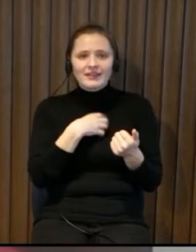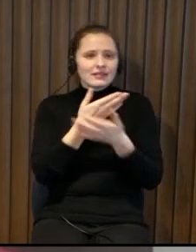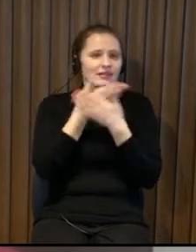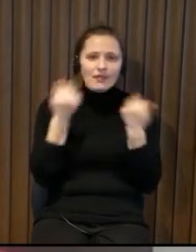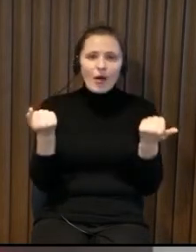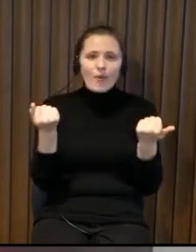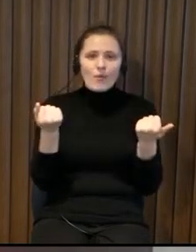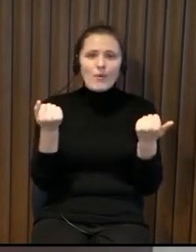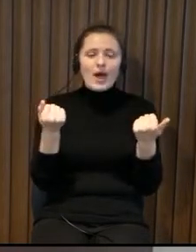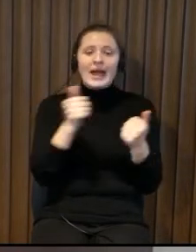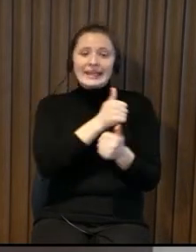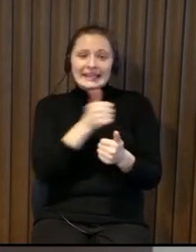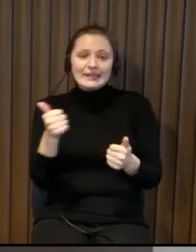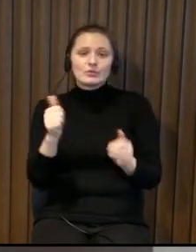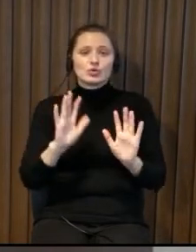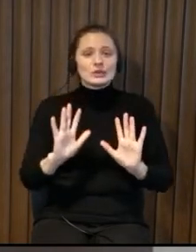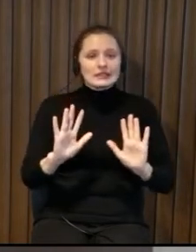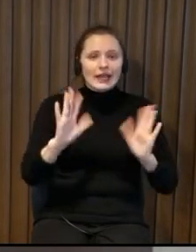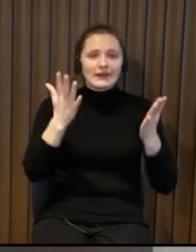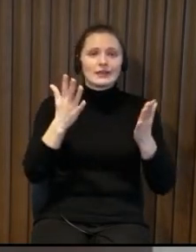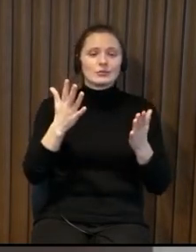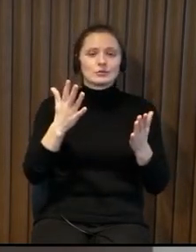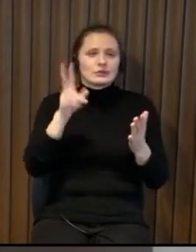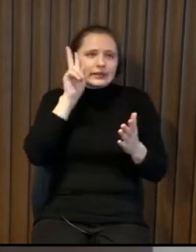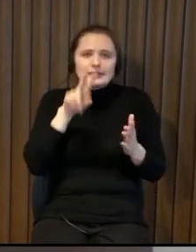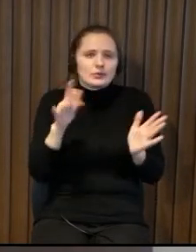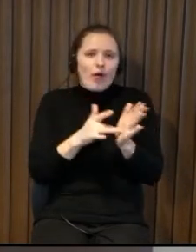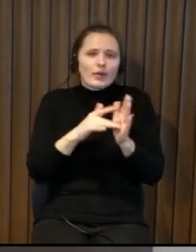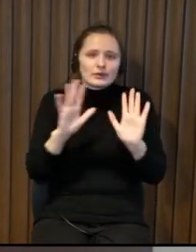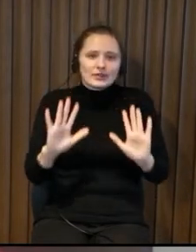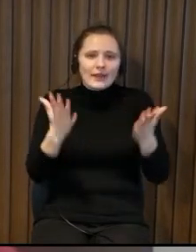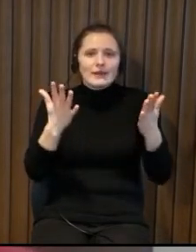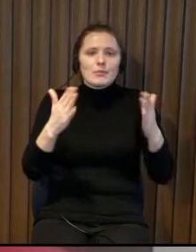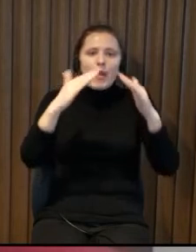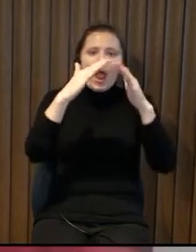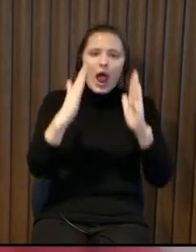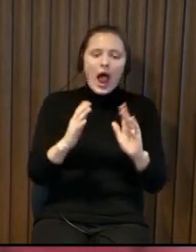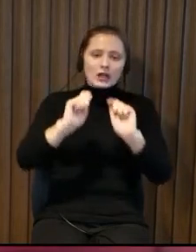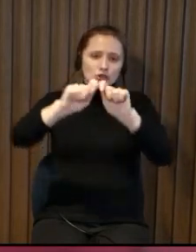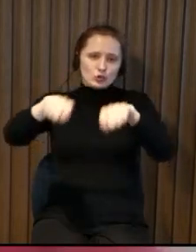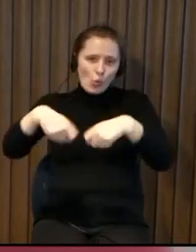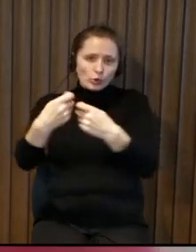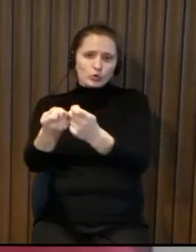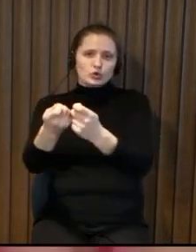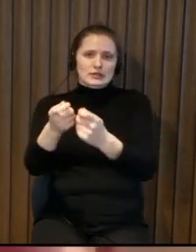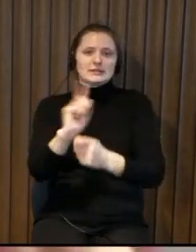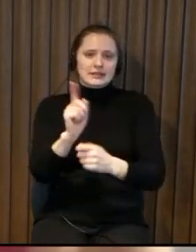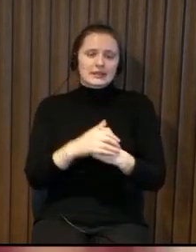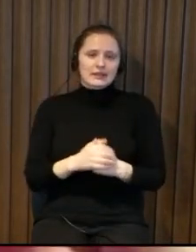once a week and so when you need you cannot access and in a very very special cases for